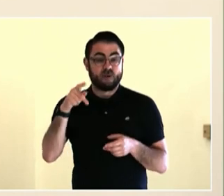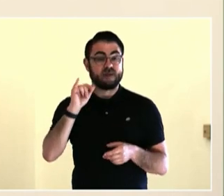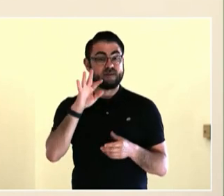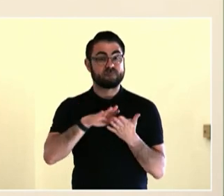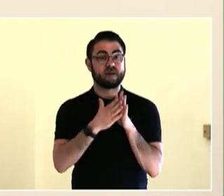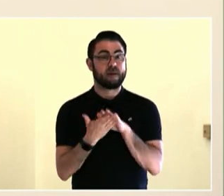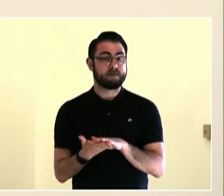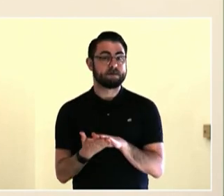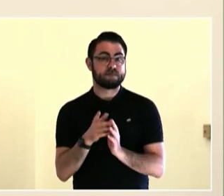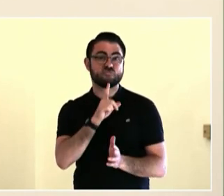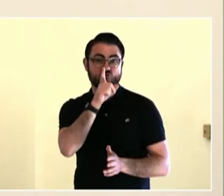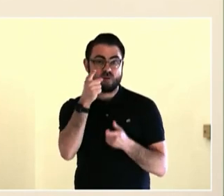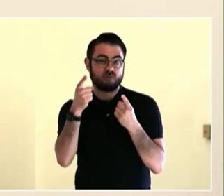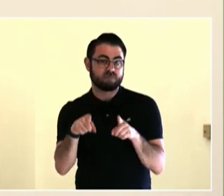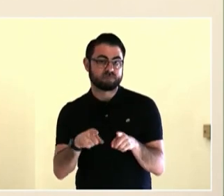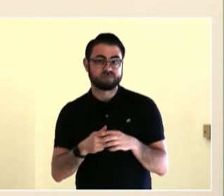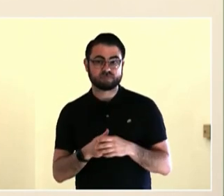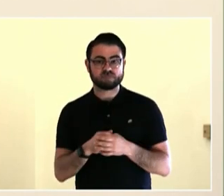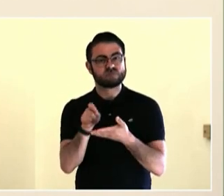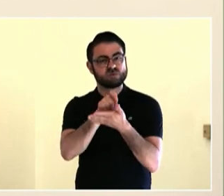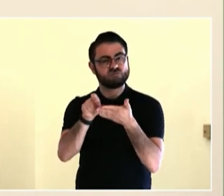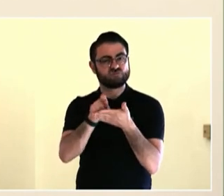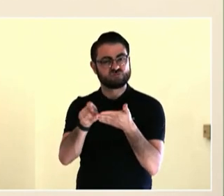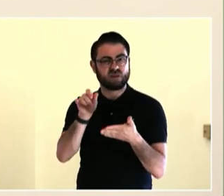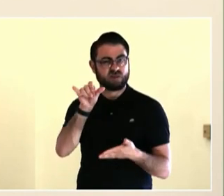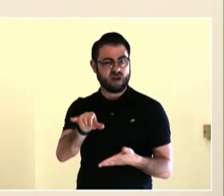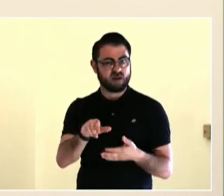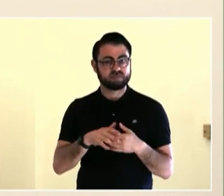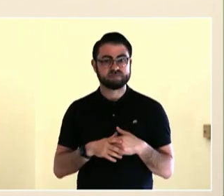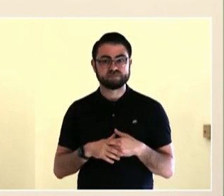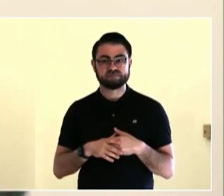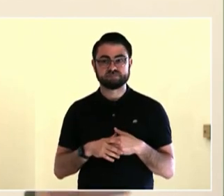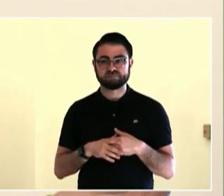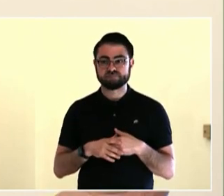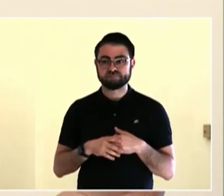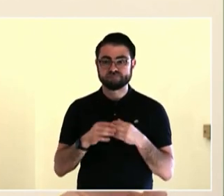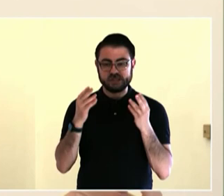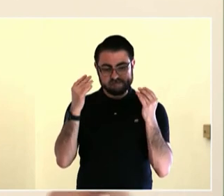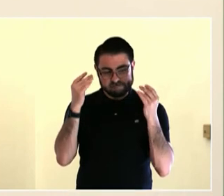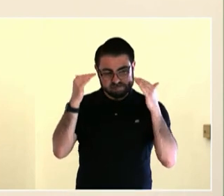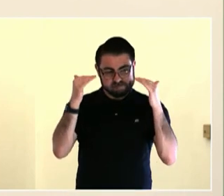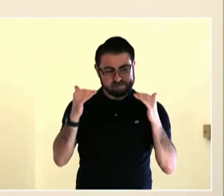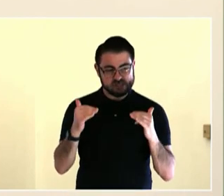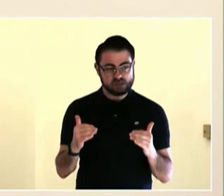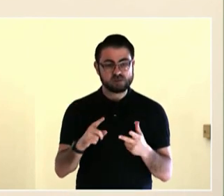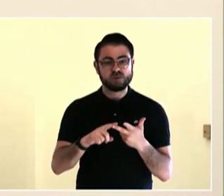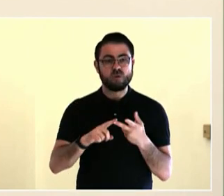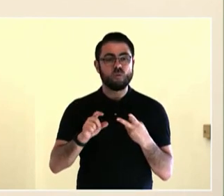might be better or a stronger version of yourself? Is there a new skill you've